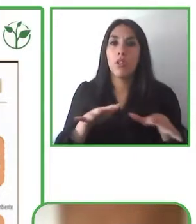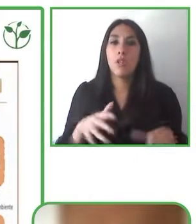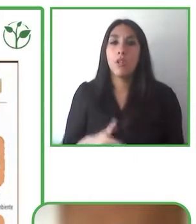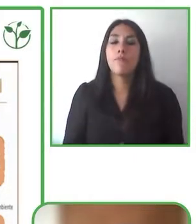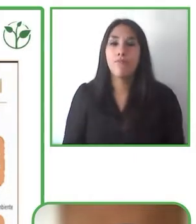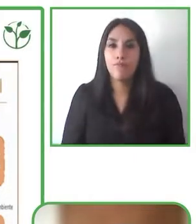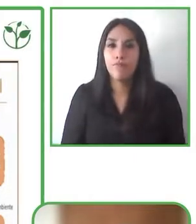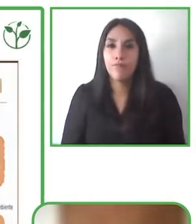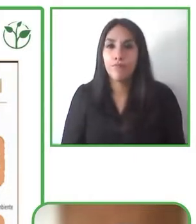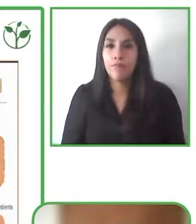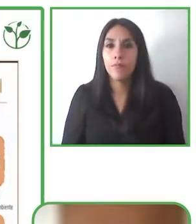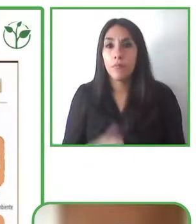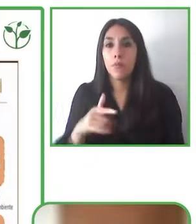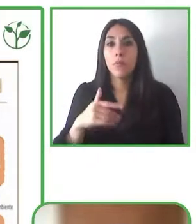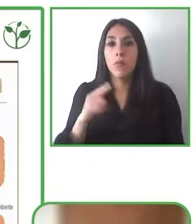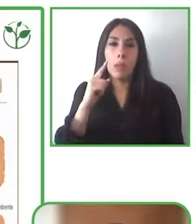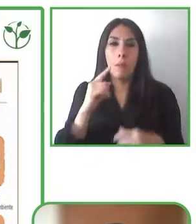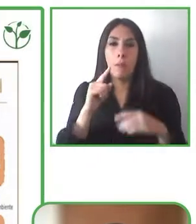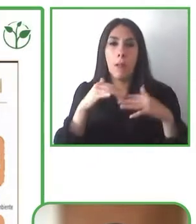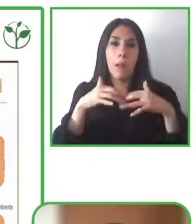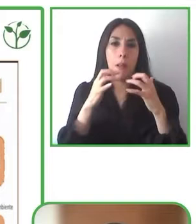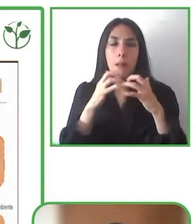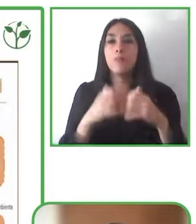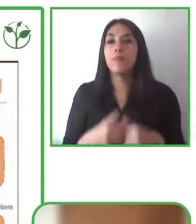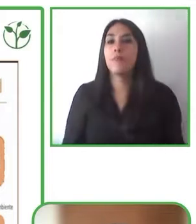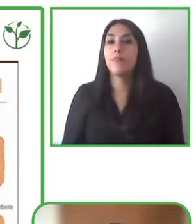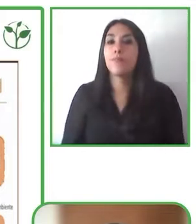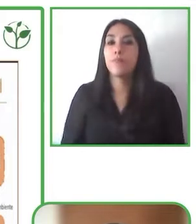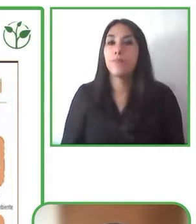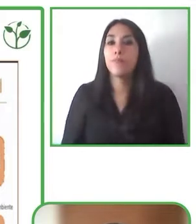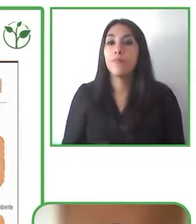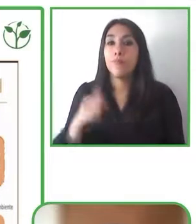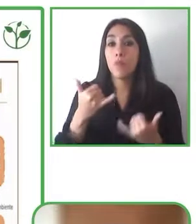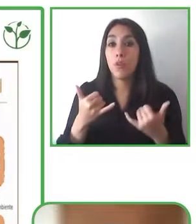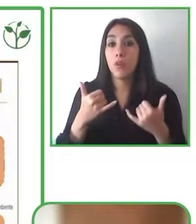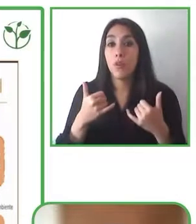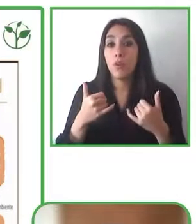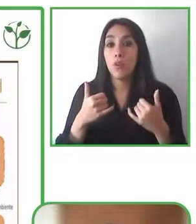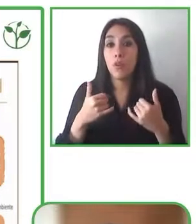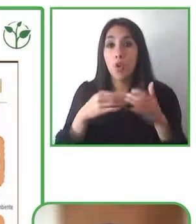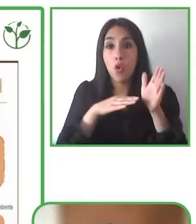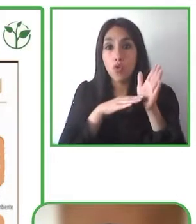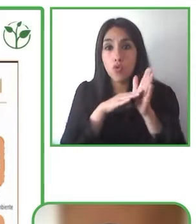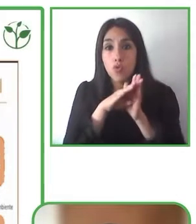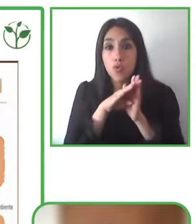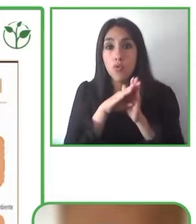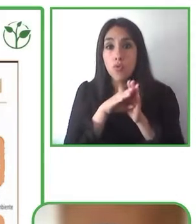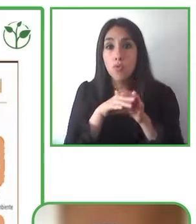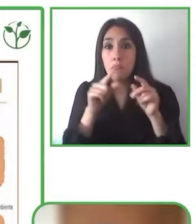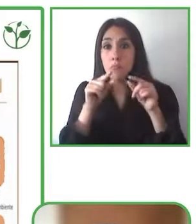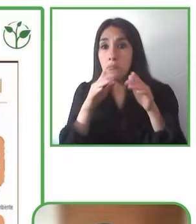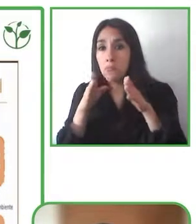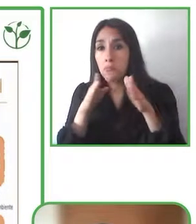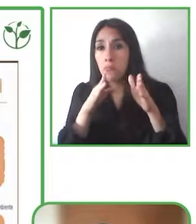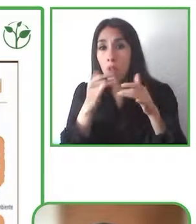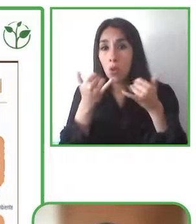strengthen and to reiterate at the this is the path,